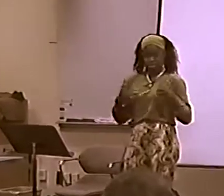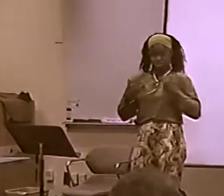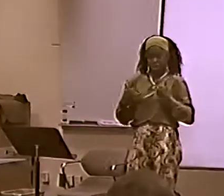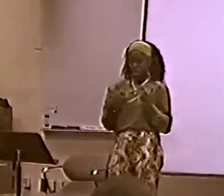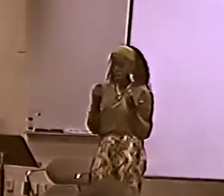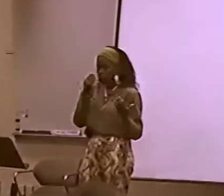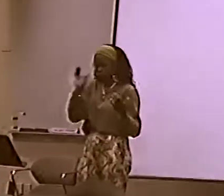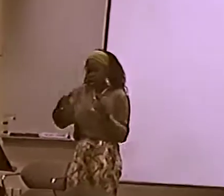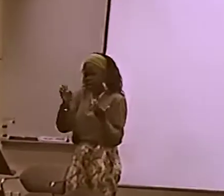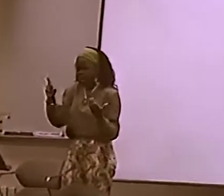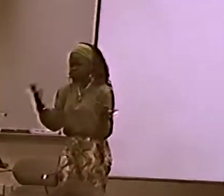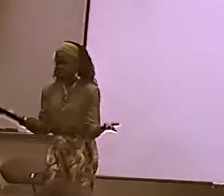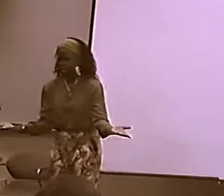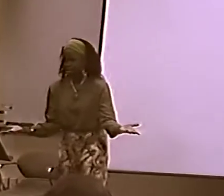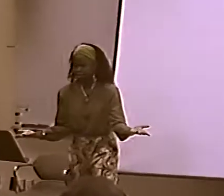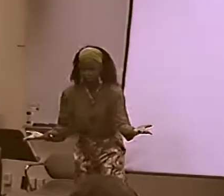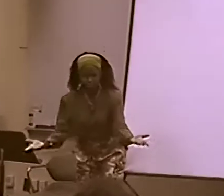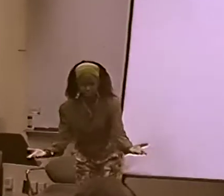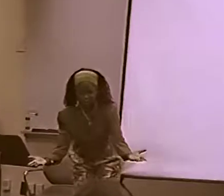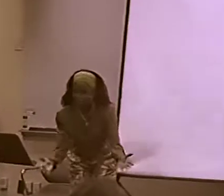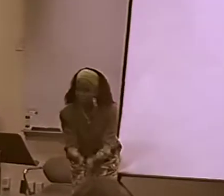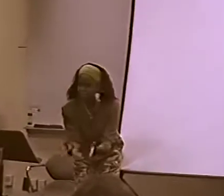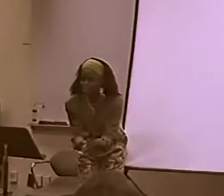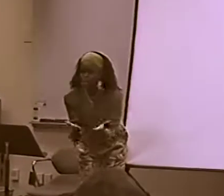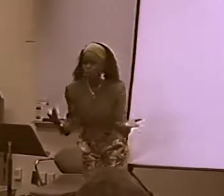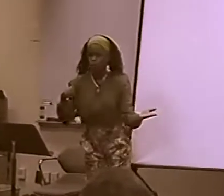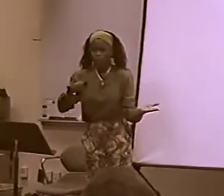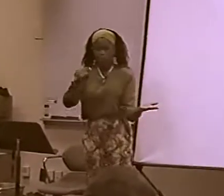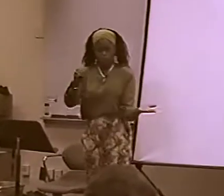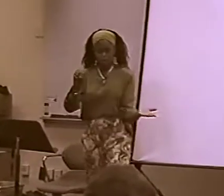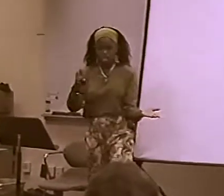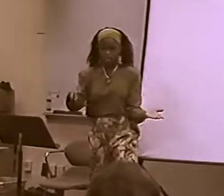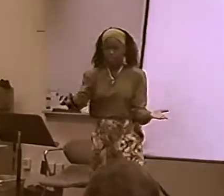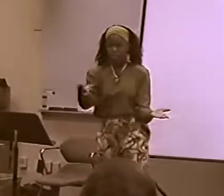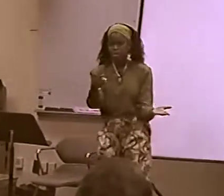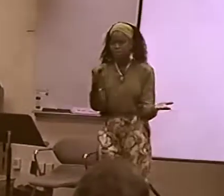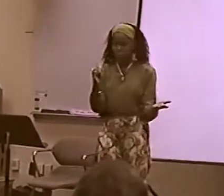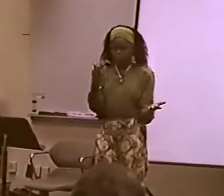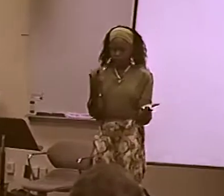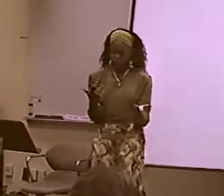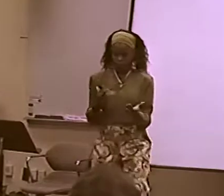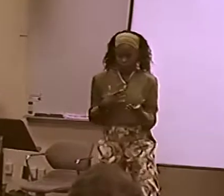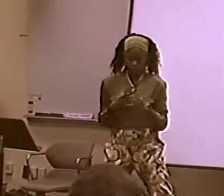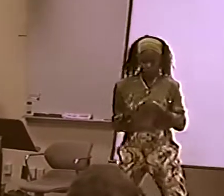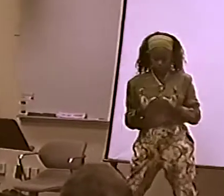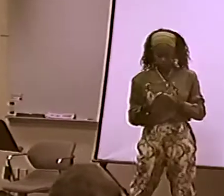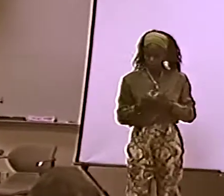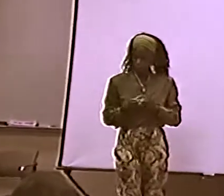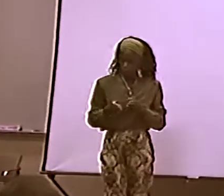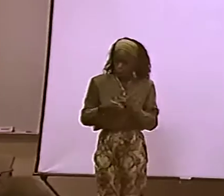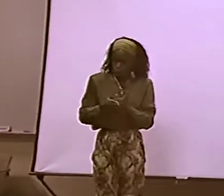SO, NOW WE KNOW MORE AND MORE THAT DEAF BLACK PEOPLE WHO HAVE DEAF CHILDREN, STUDENTS WHO ARE DEAF-- THEY DON'T REALLY CARE ABOUT EDUCATION.